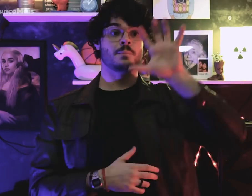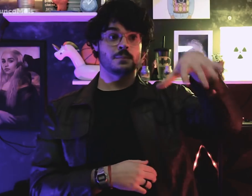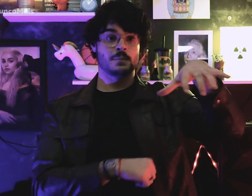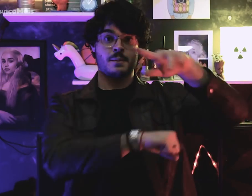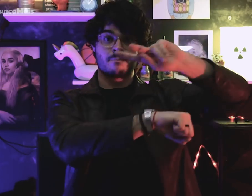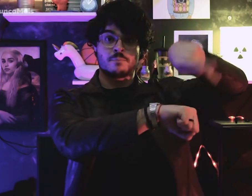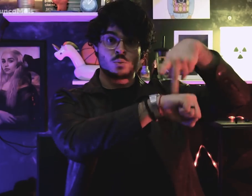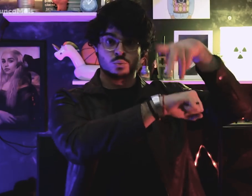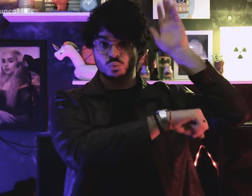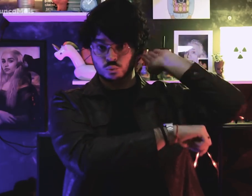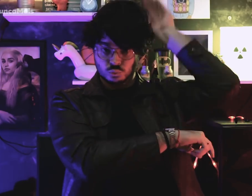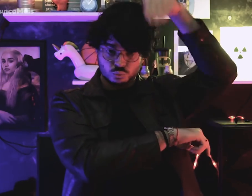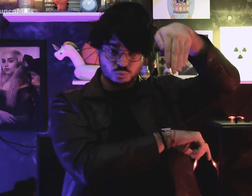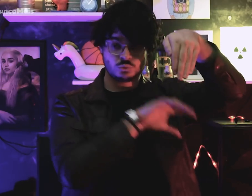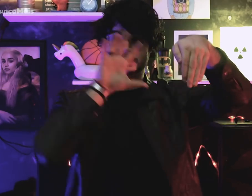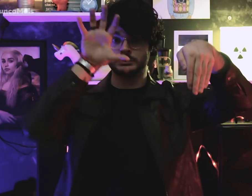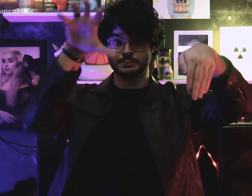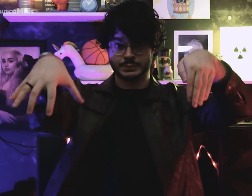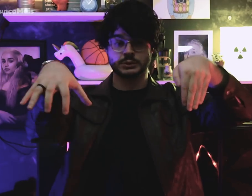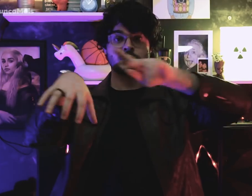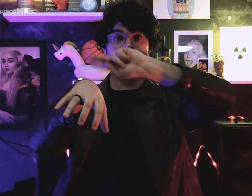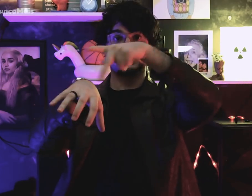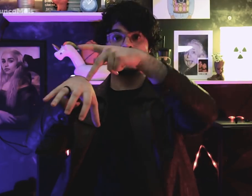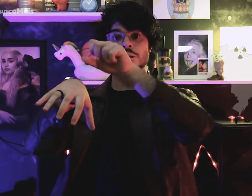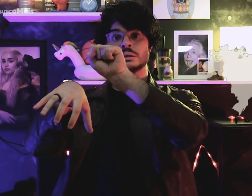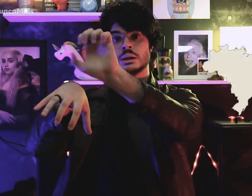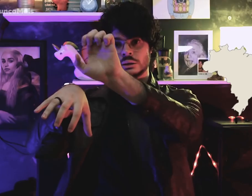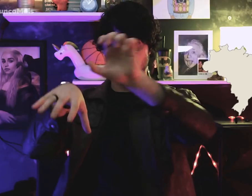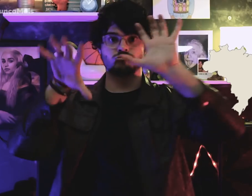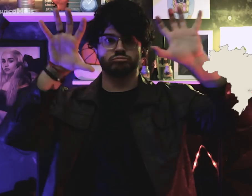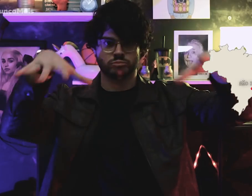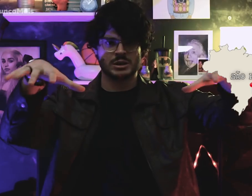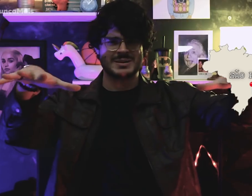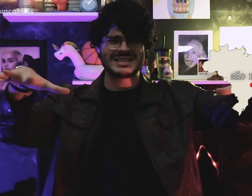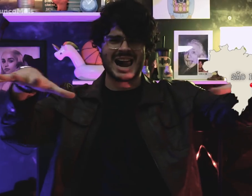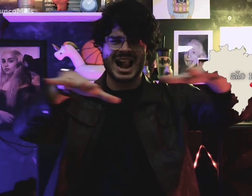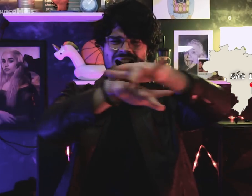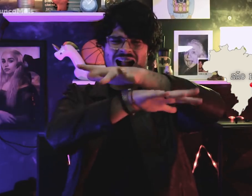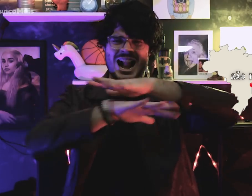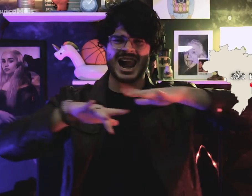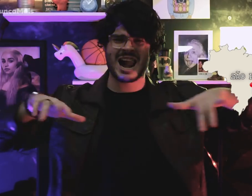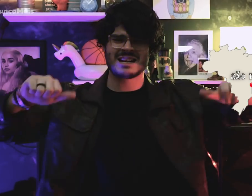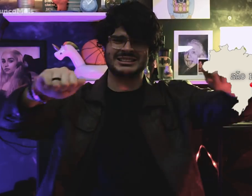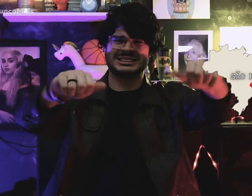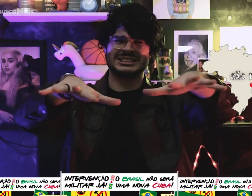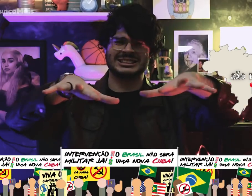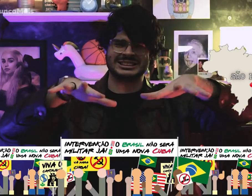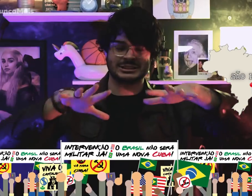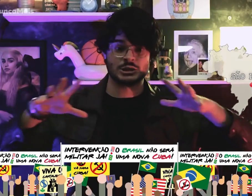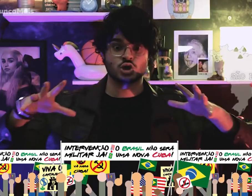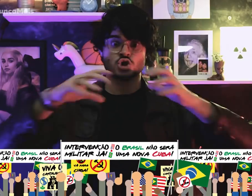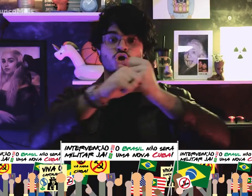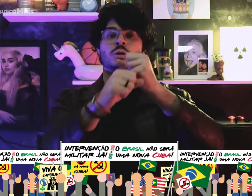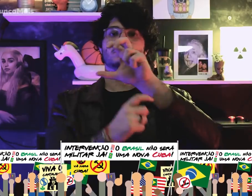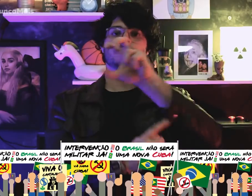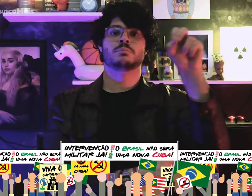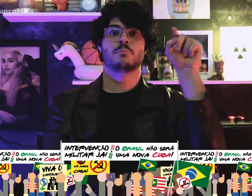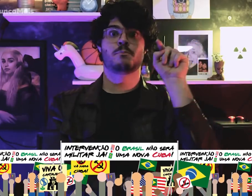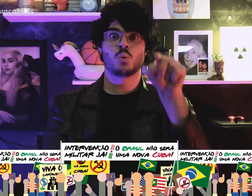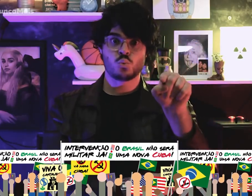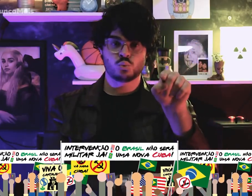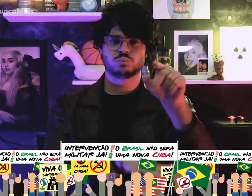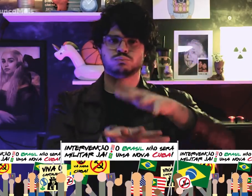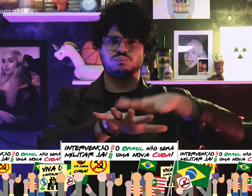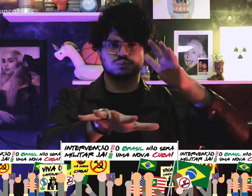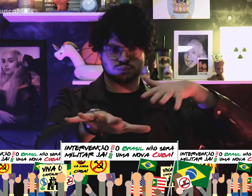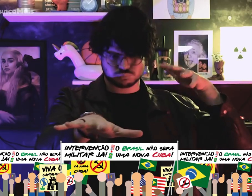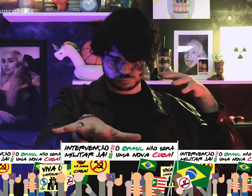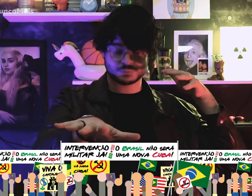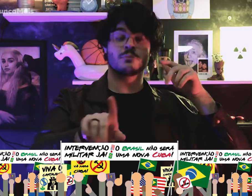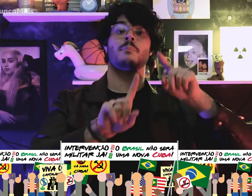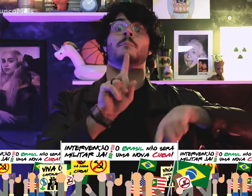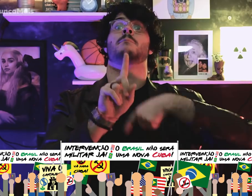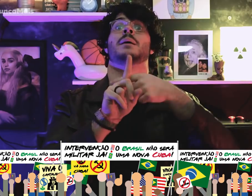500 thousand people gathered in Praça da República and at Praça da Sé in São Paulo,